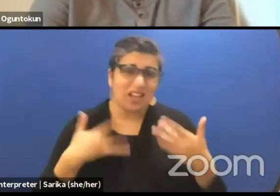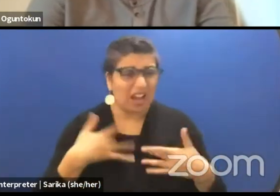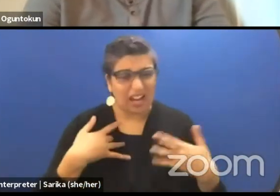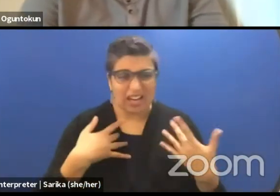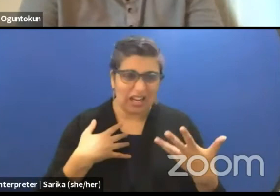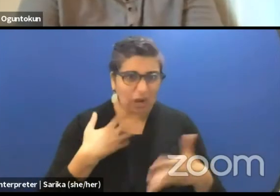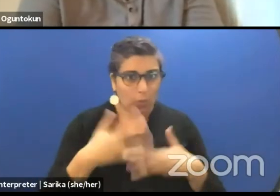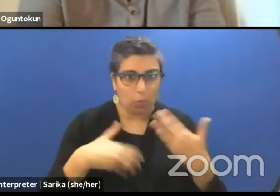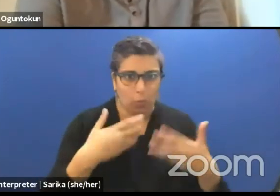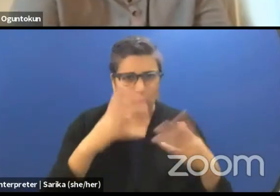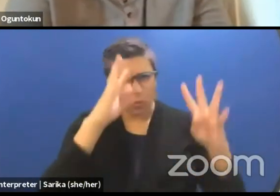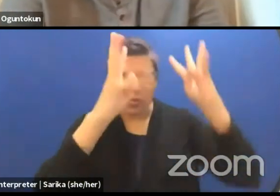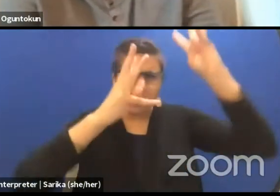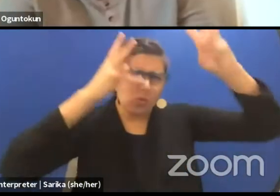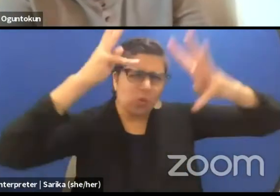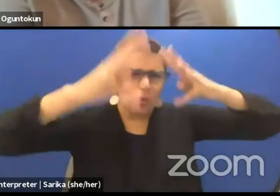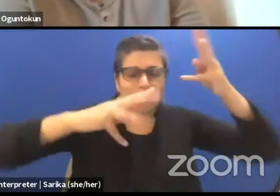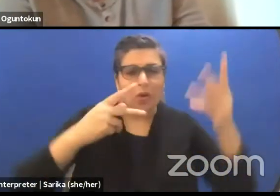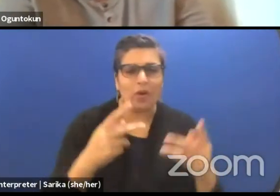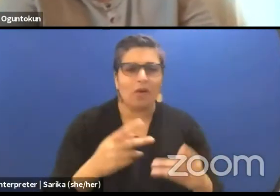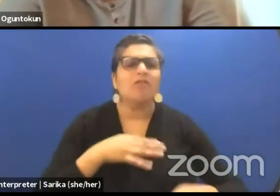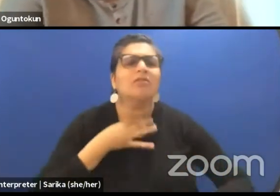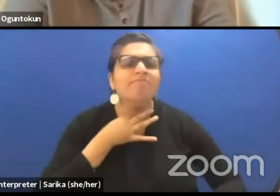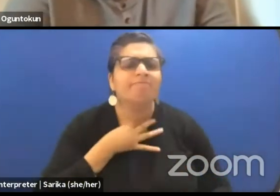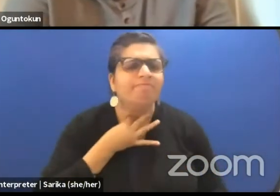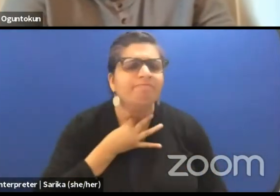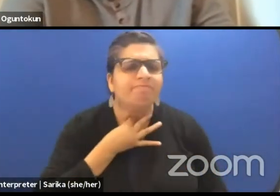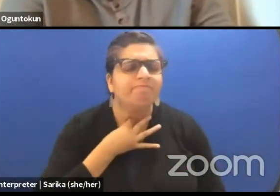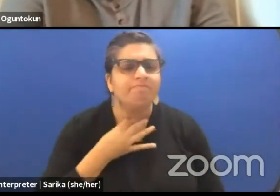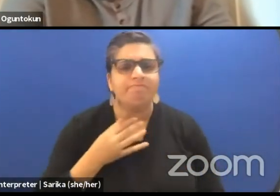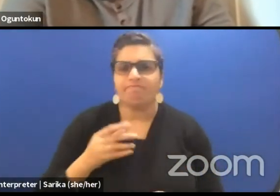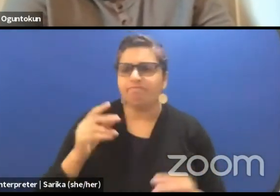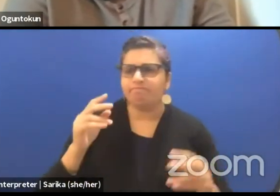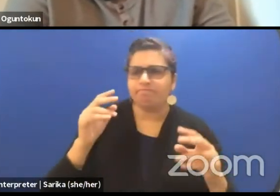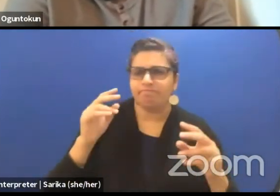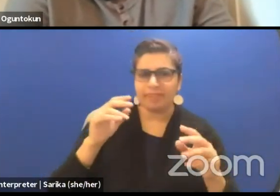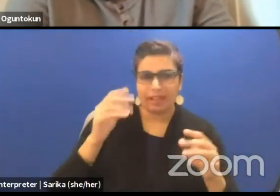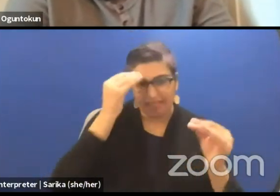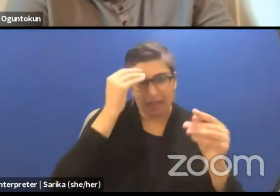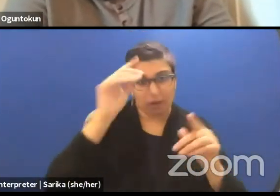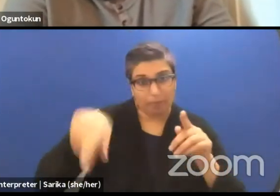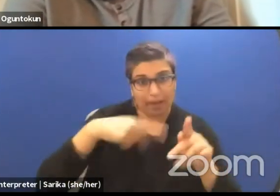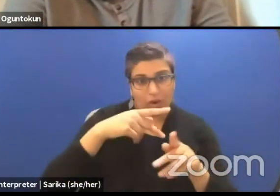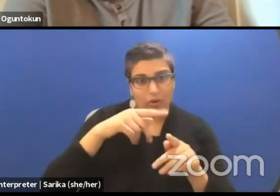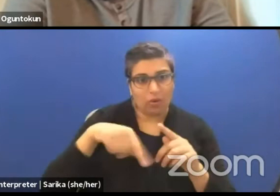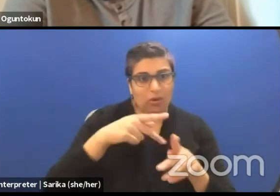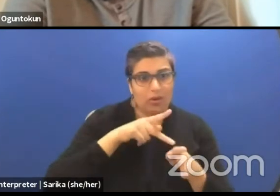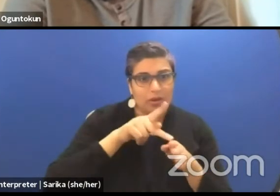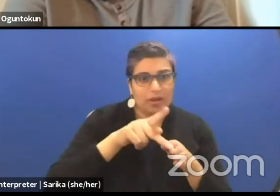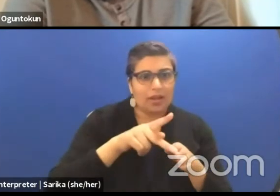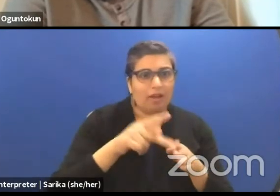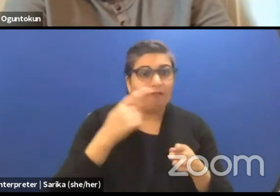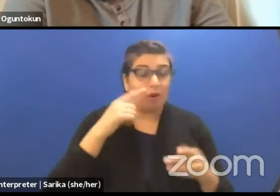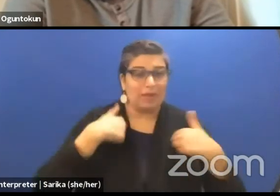A place of curiosity and a place of thinking also of specializations like I was saying. For me I'm less concerned with a dramaturge